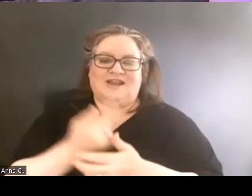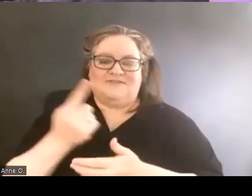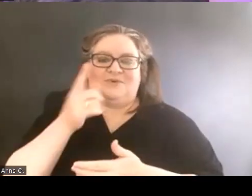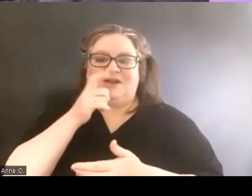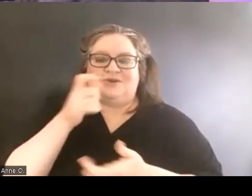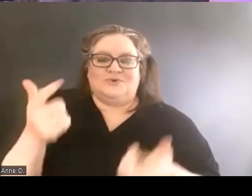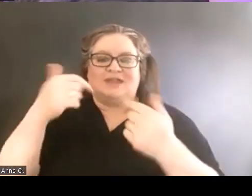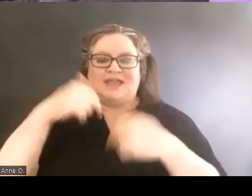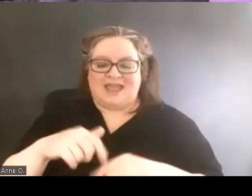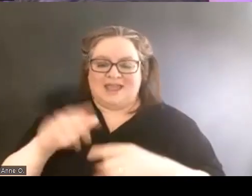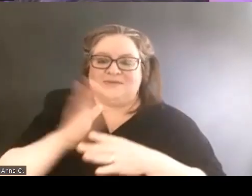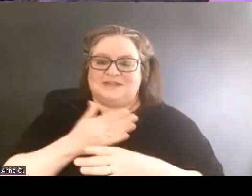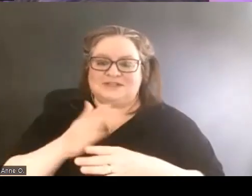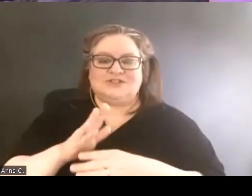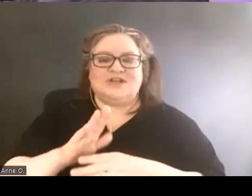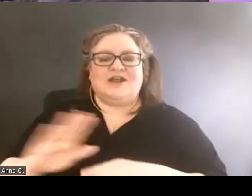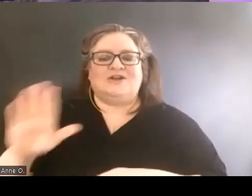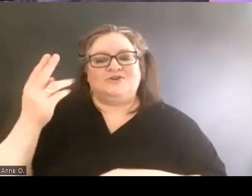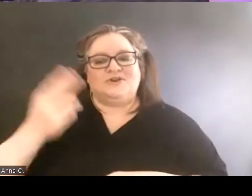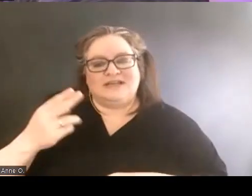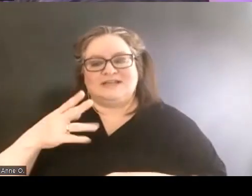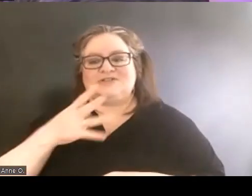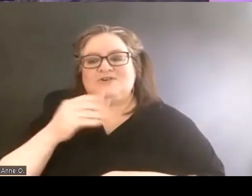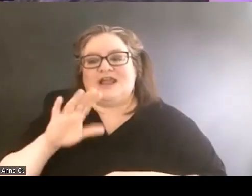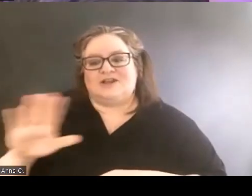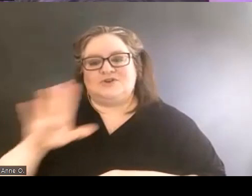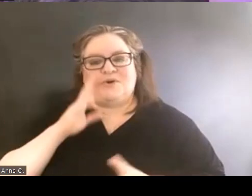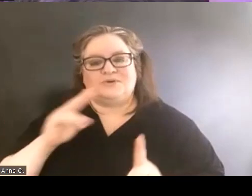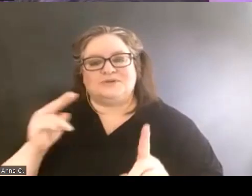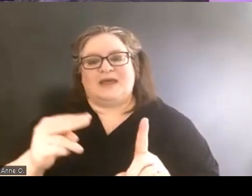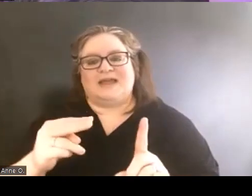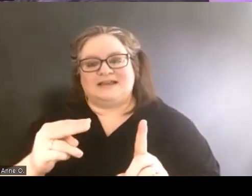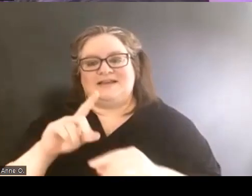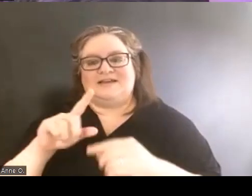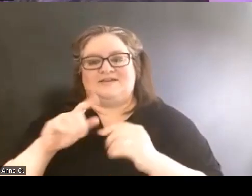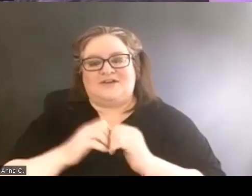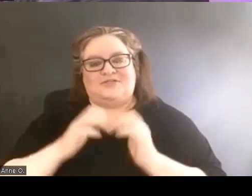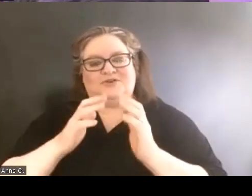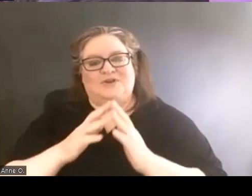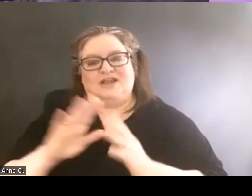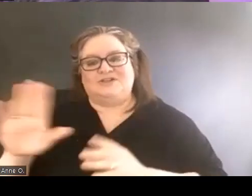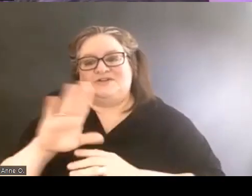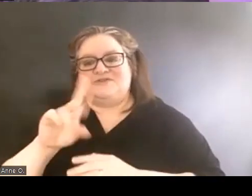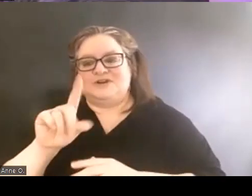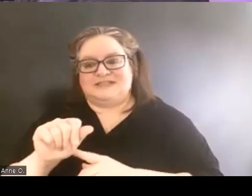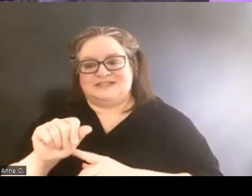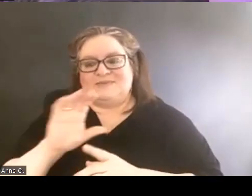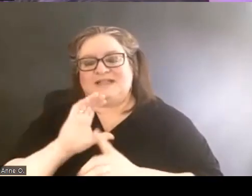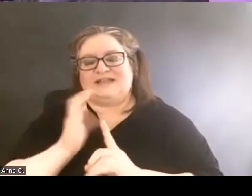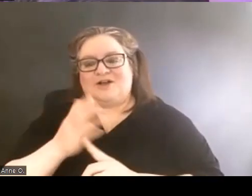who came and shared your histories and your perspective on the creation of your Disability Cultural Center.